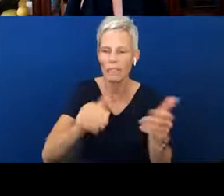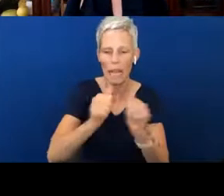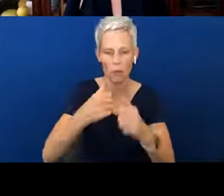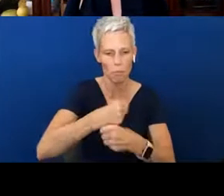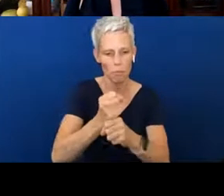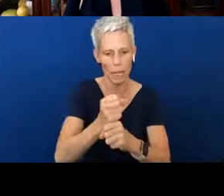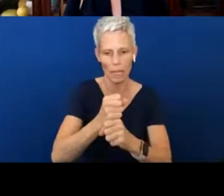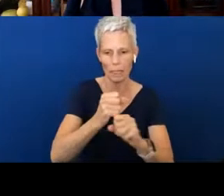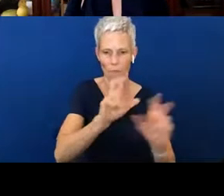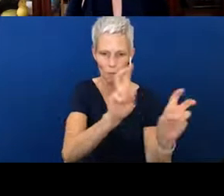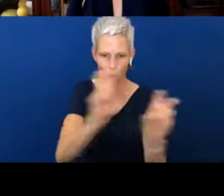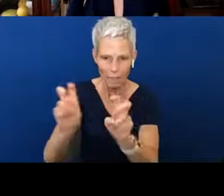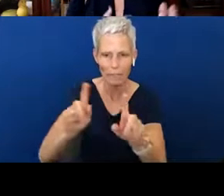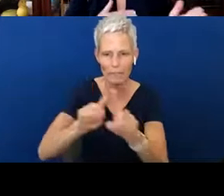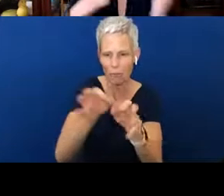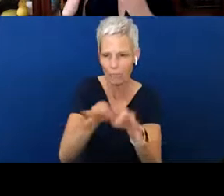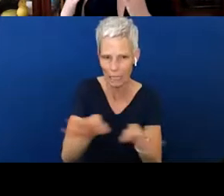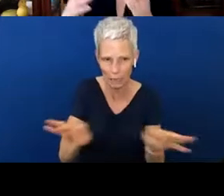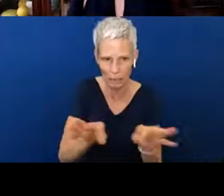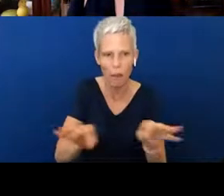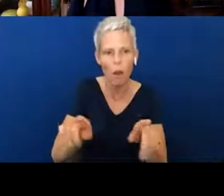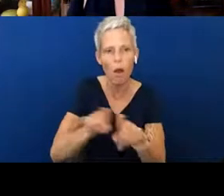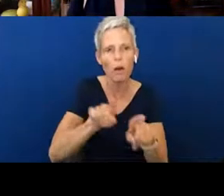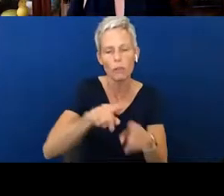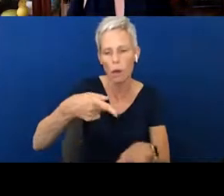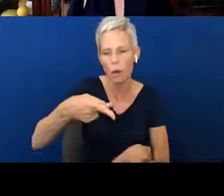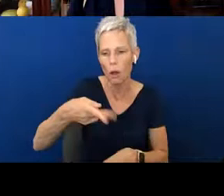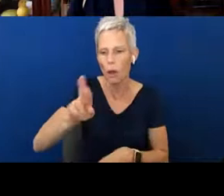And then when we talk about pragmatics, that's the most advanced of these stages